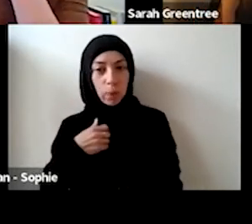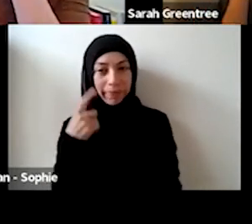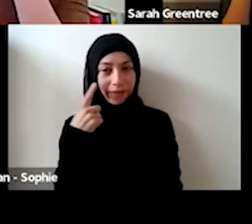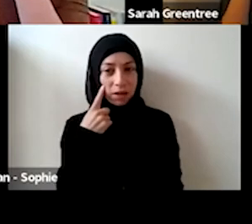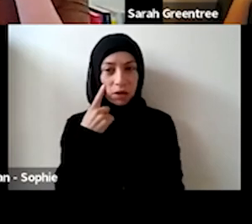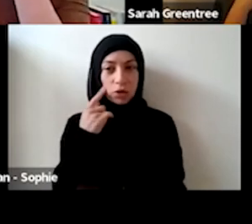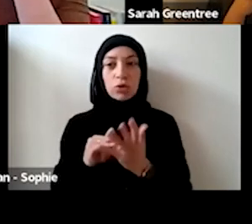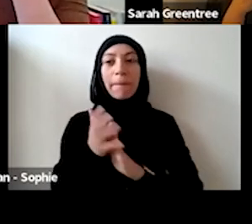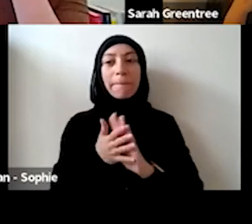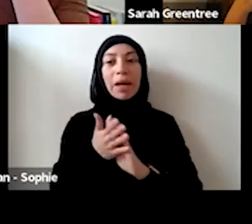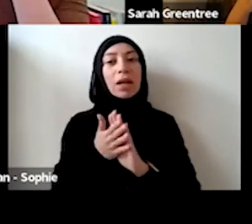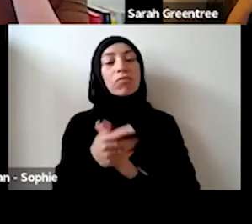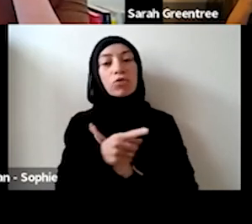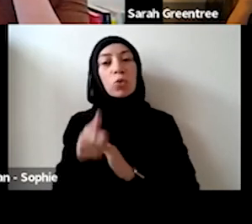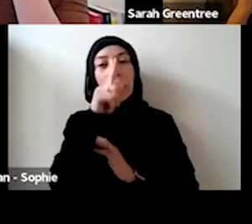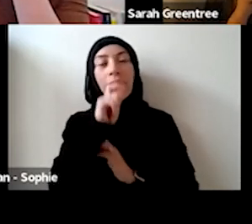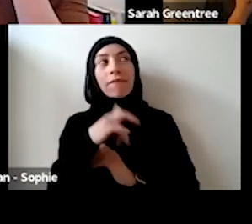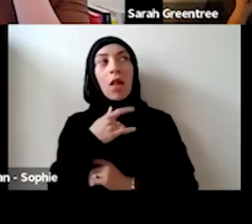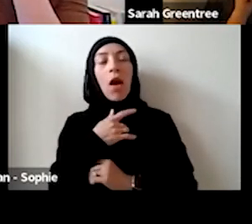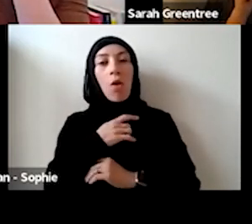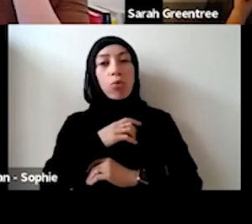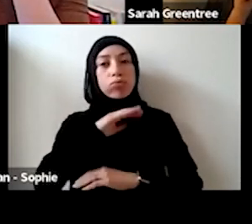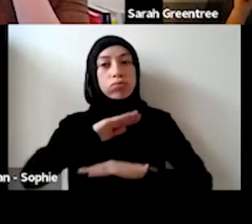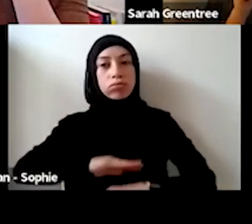each other, and I think you can be pretty assured that if you sort of present an expression